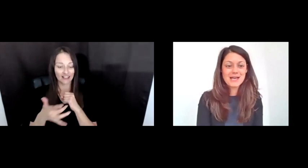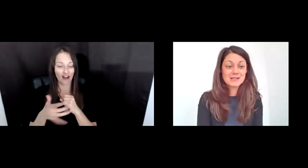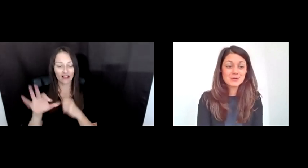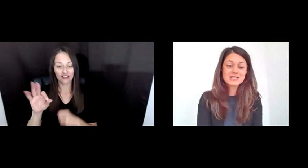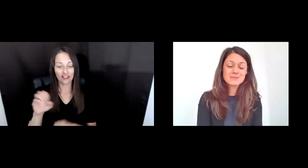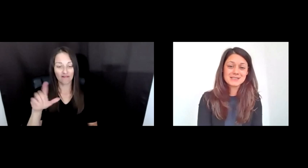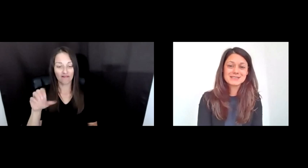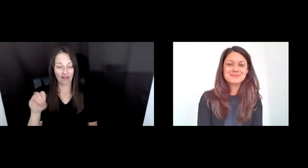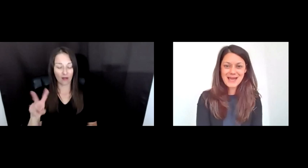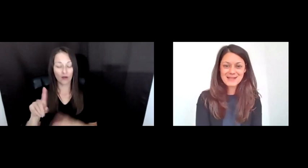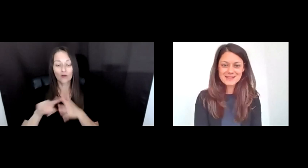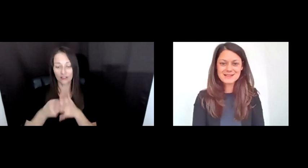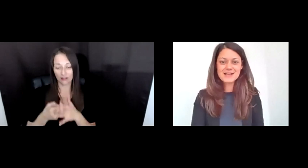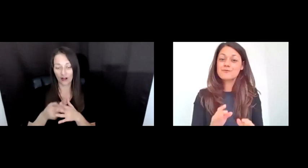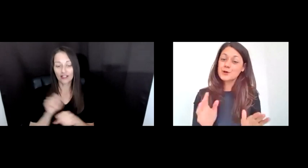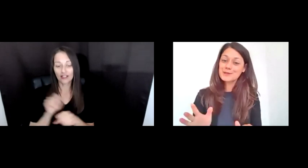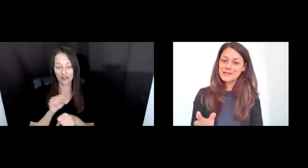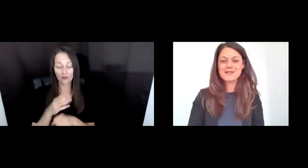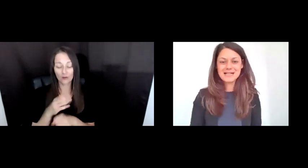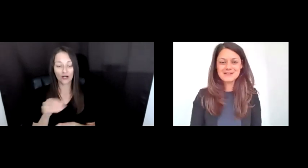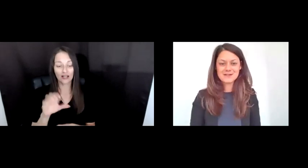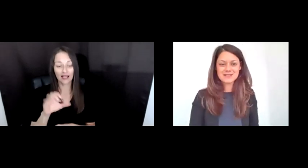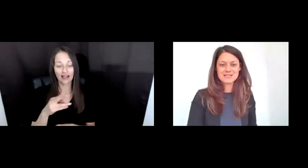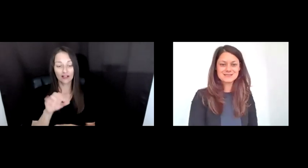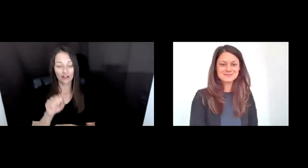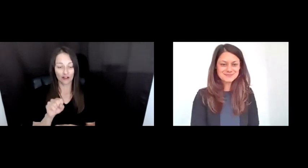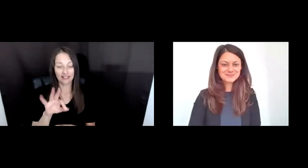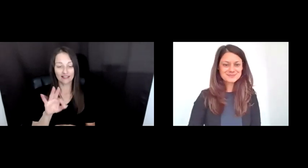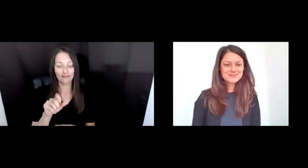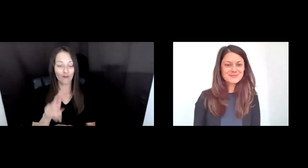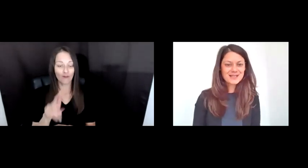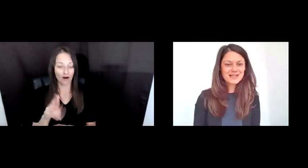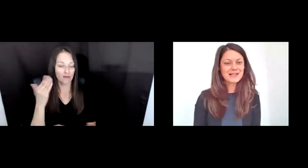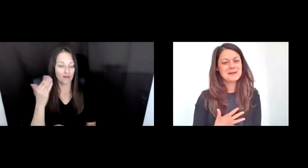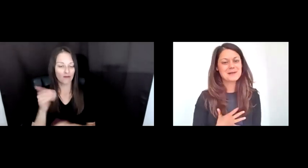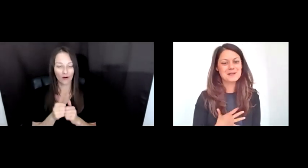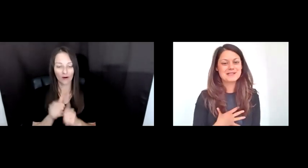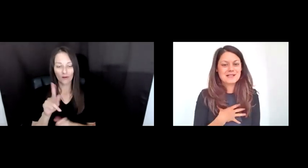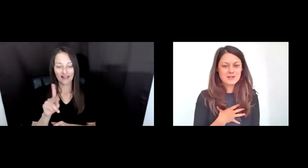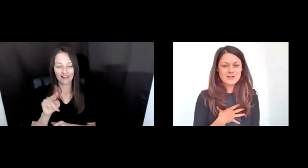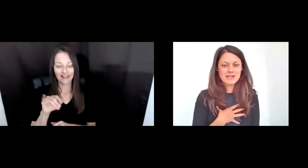AND CHRIS BARR AT THE, FORMERLY OF THE KNIGHT FOUNDATION. LIKE MY COLLEAGUES I'D ALSO LIKE